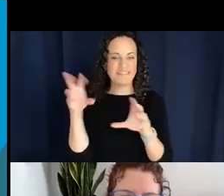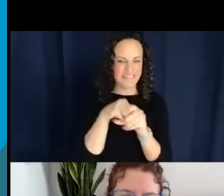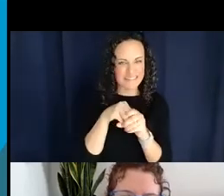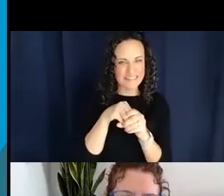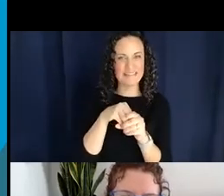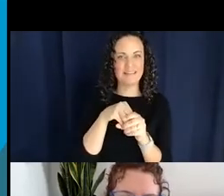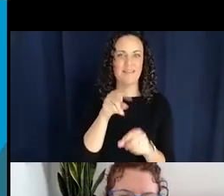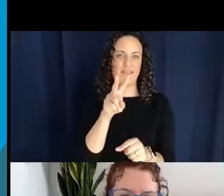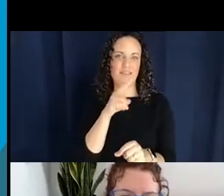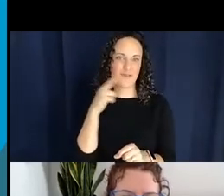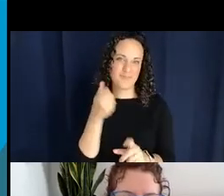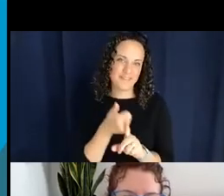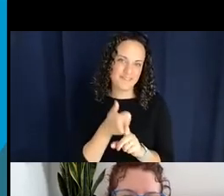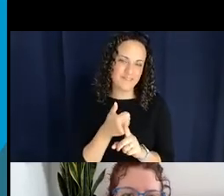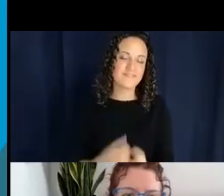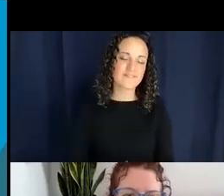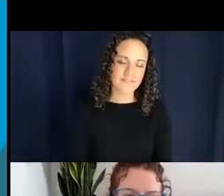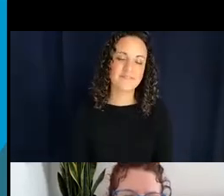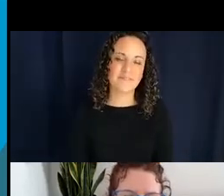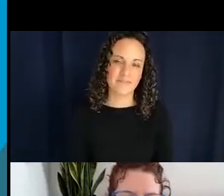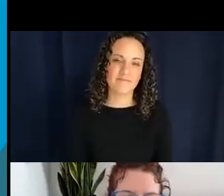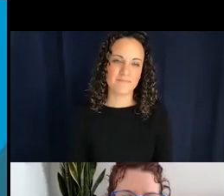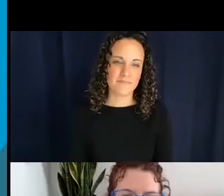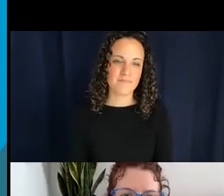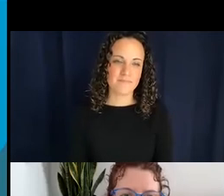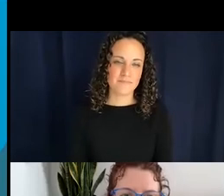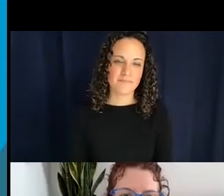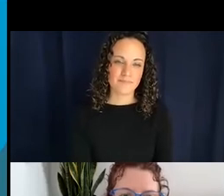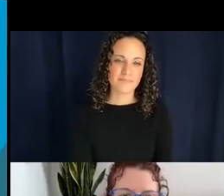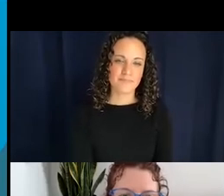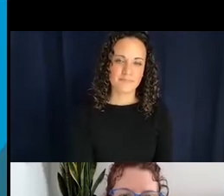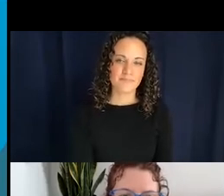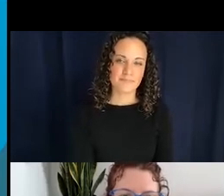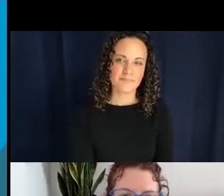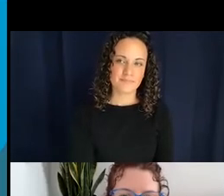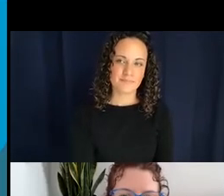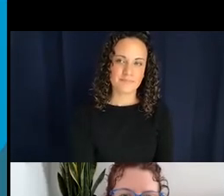the verbal predicate.